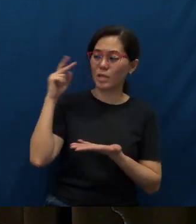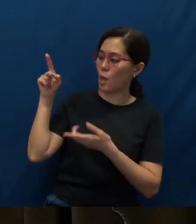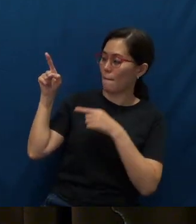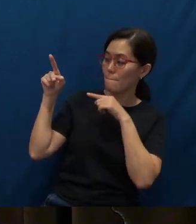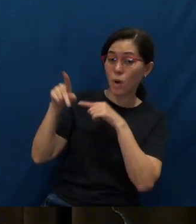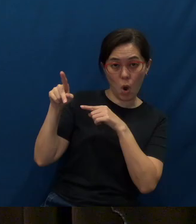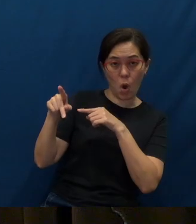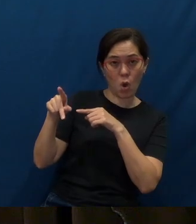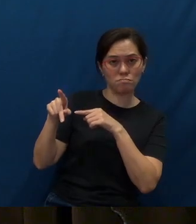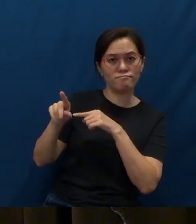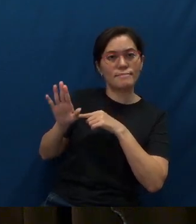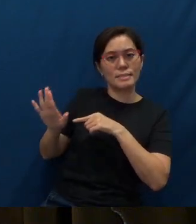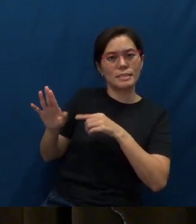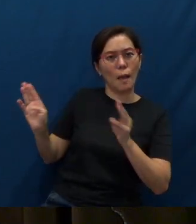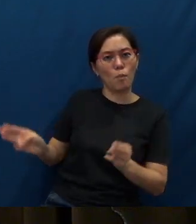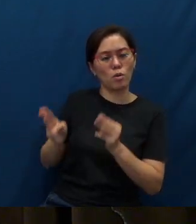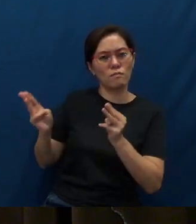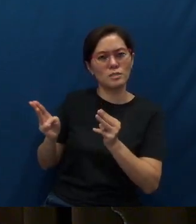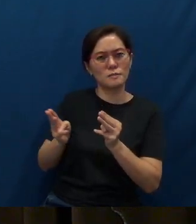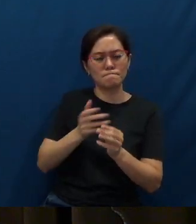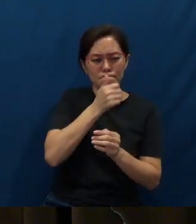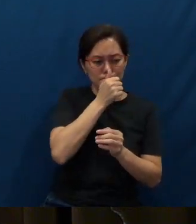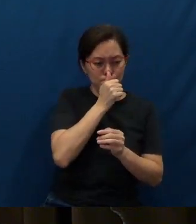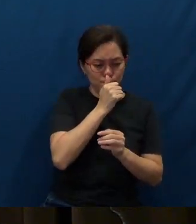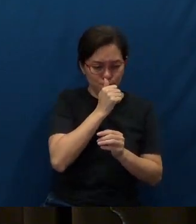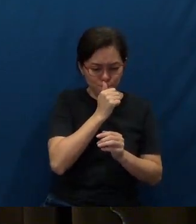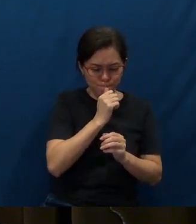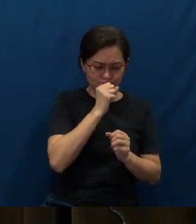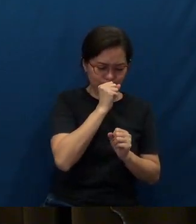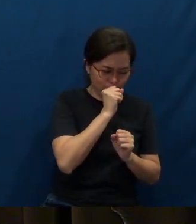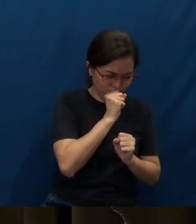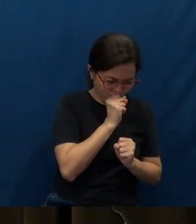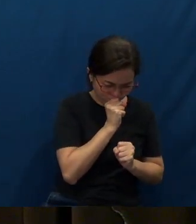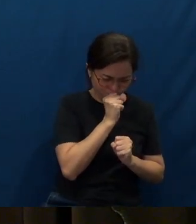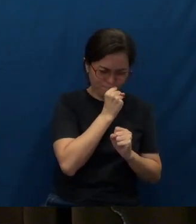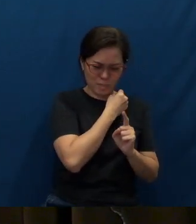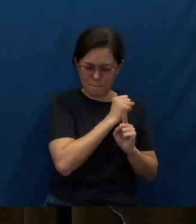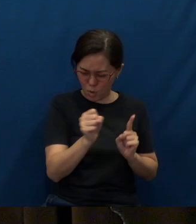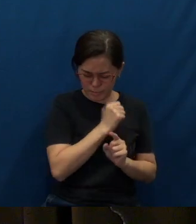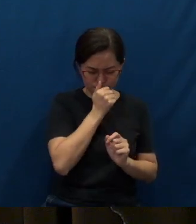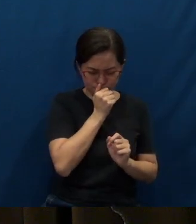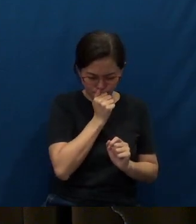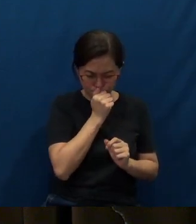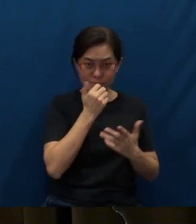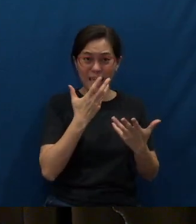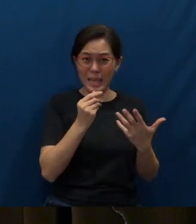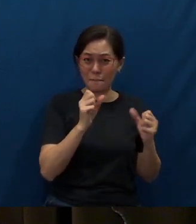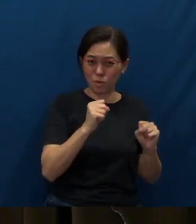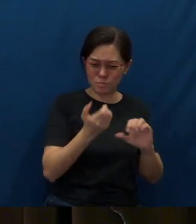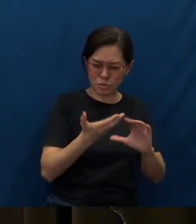Enduring the sufferings, the dangers, the beatings, even the possibility of death,